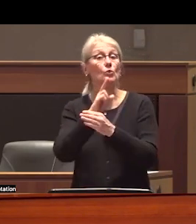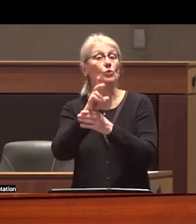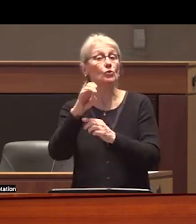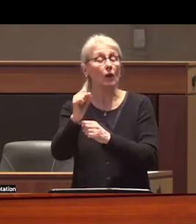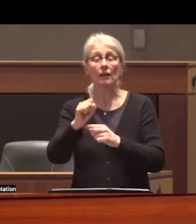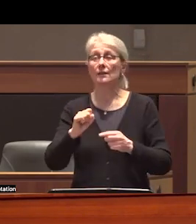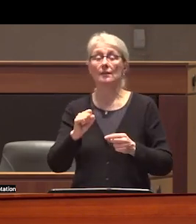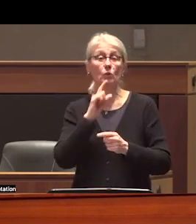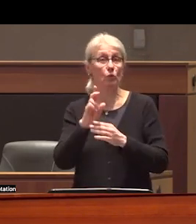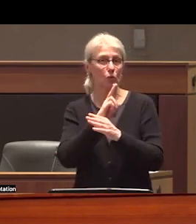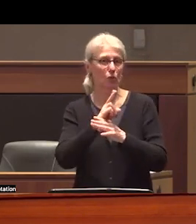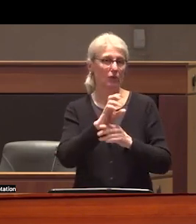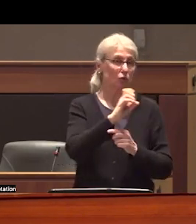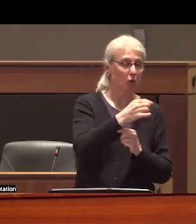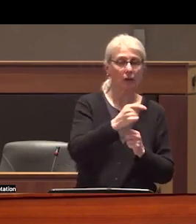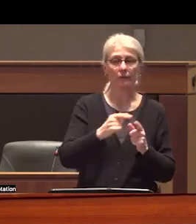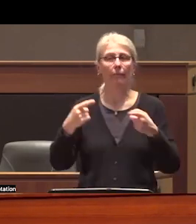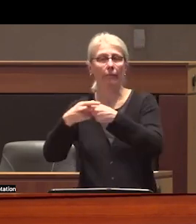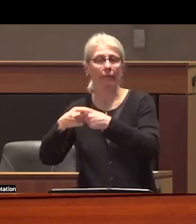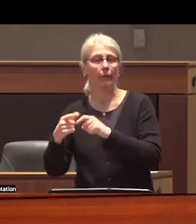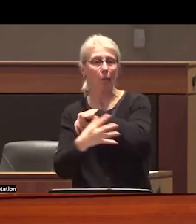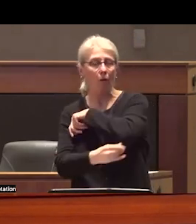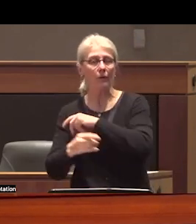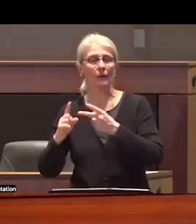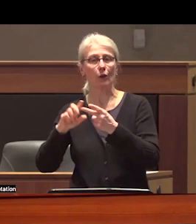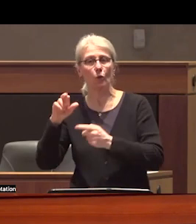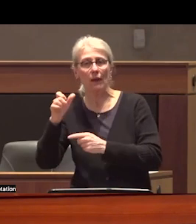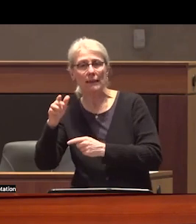whose drug use intersects with poverty racism and disability are still being blamed for moral